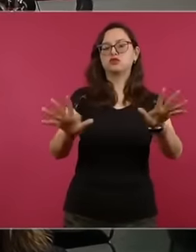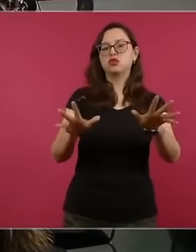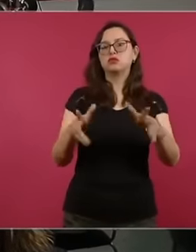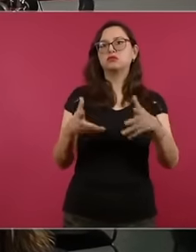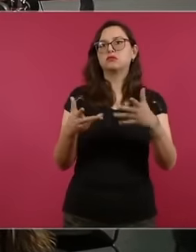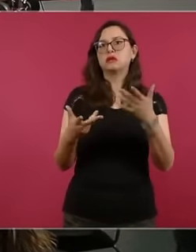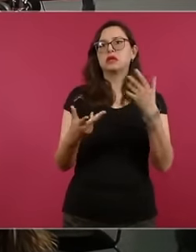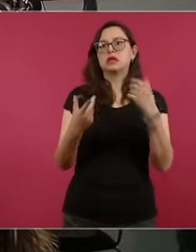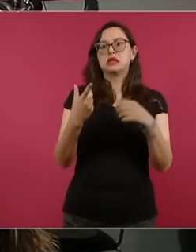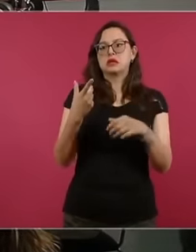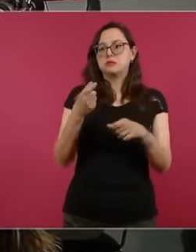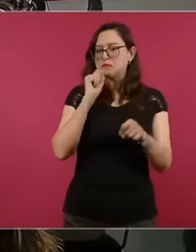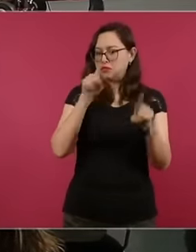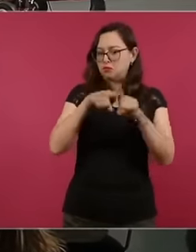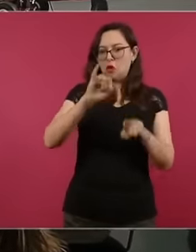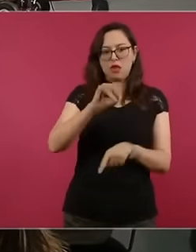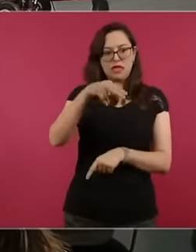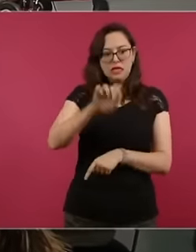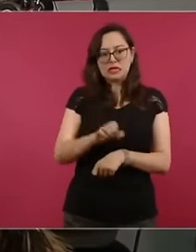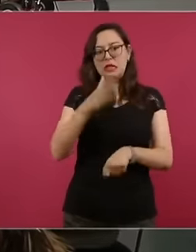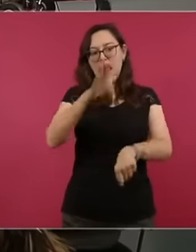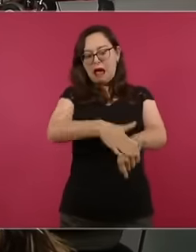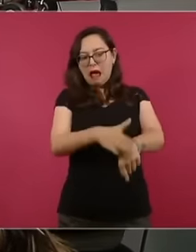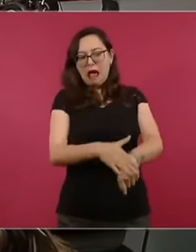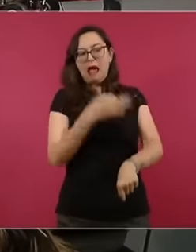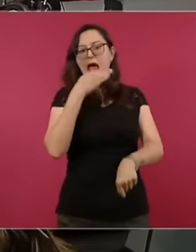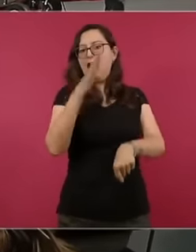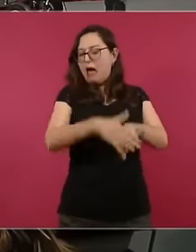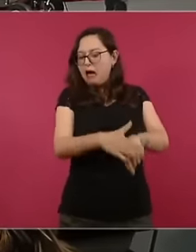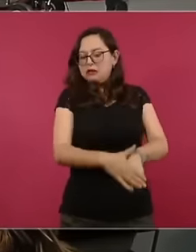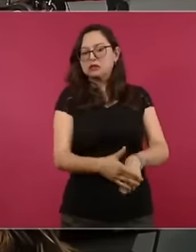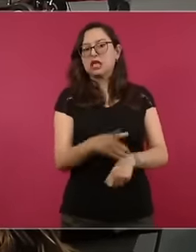with the repetition that is done with These calls that are made from the INE